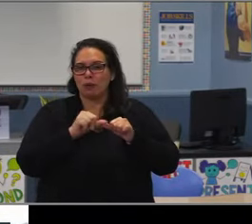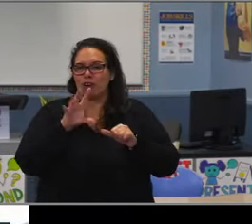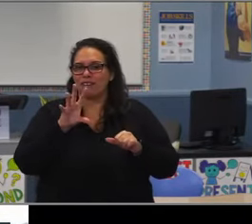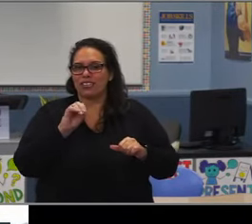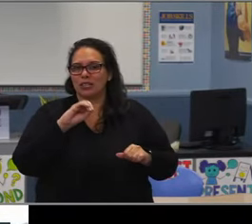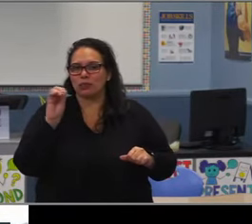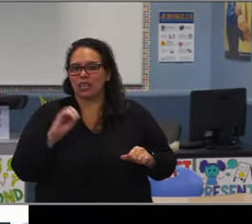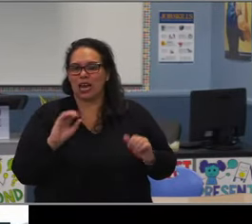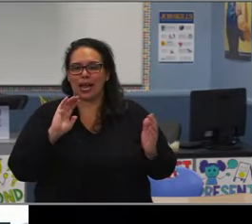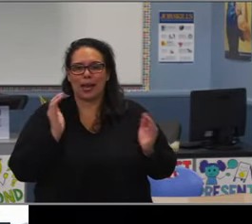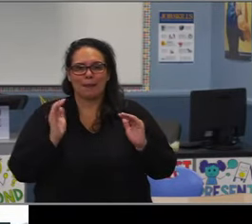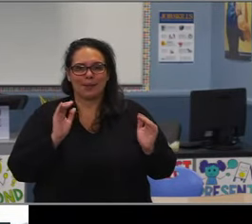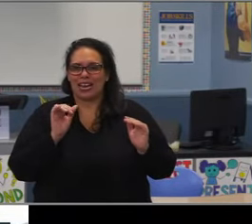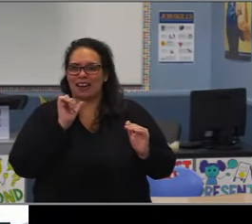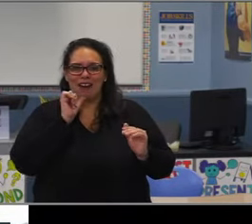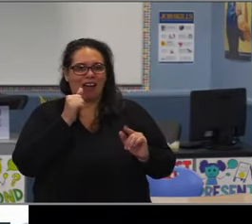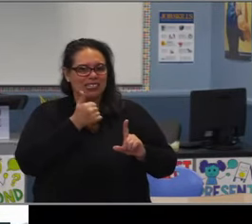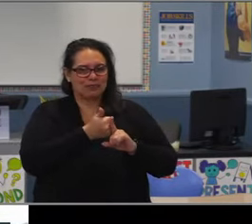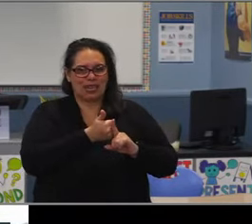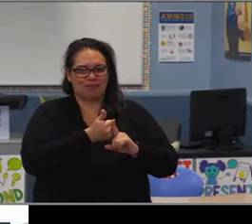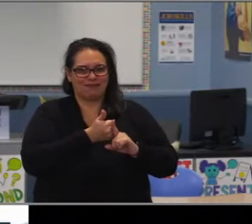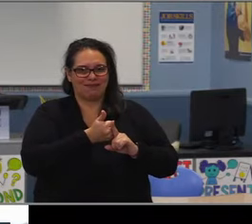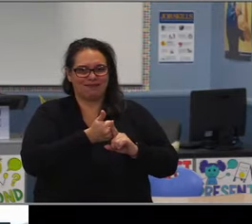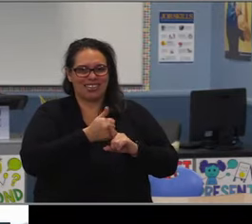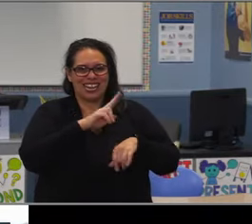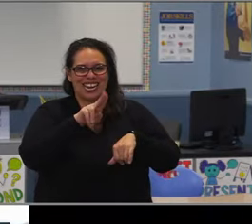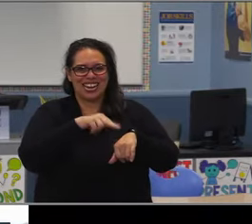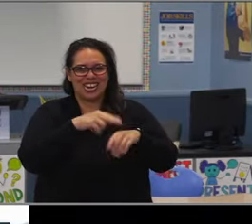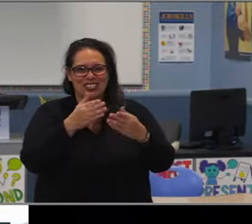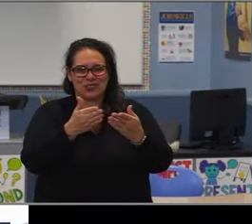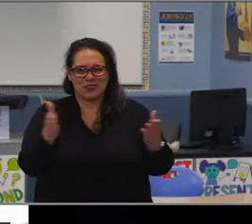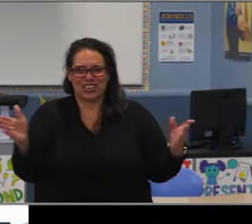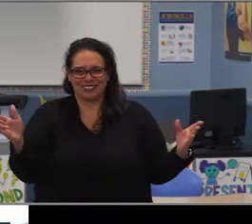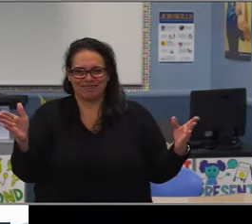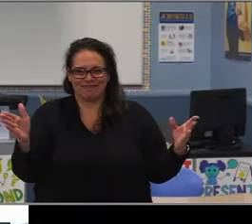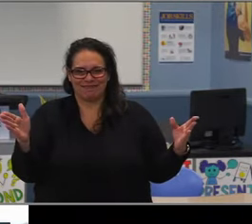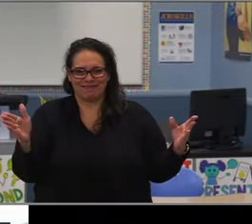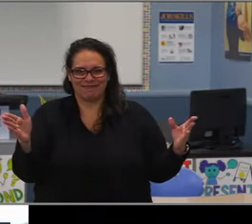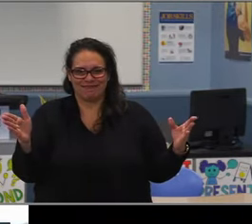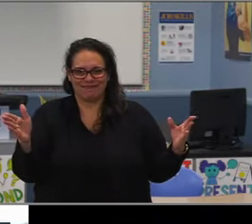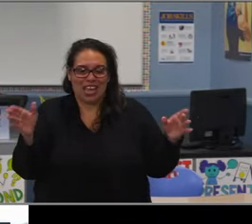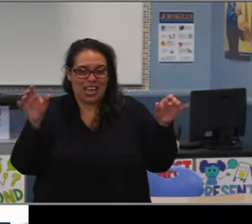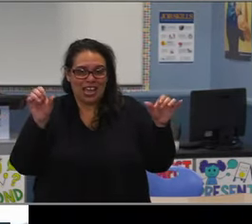and we've had several presentations on where we're at with high school readiness.